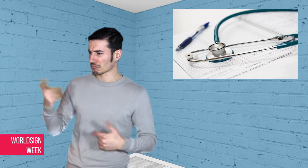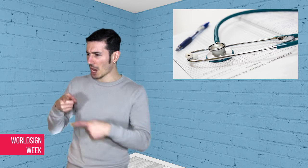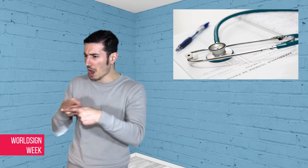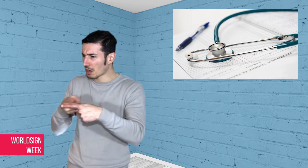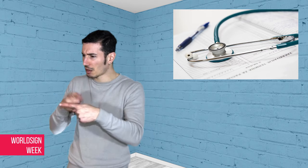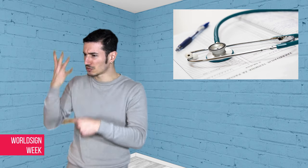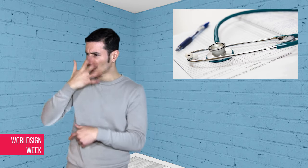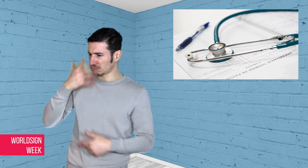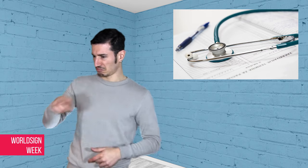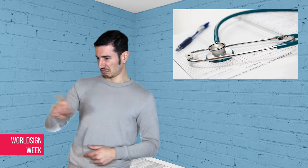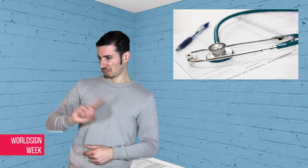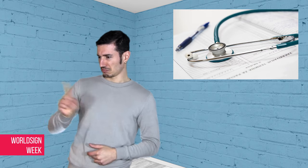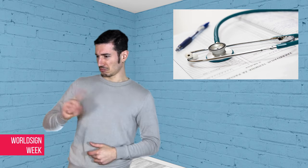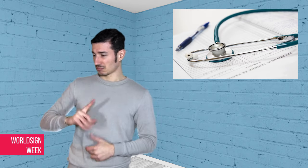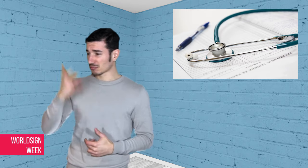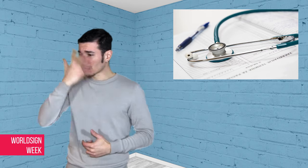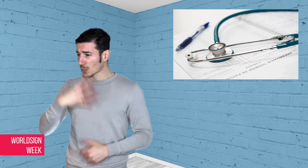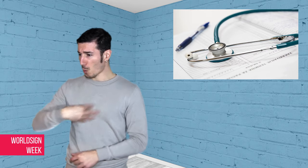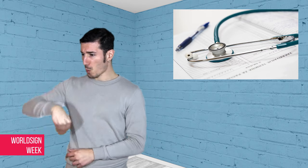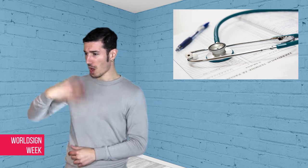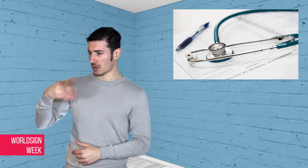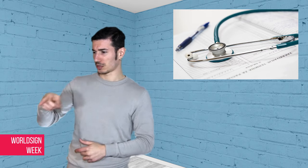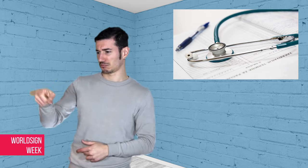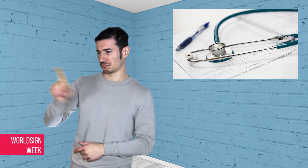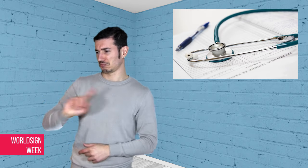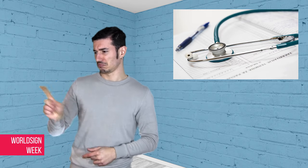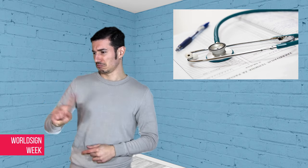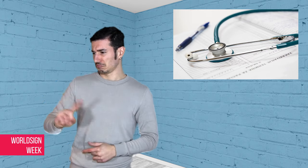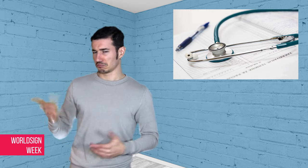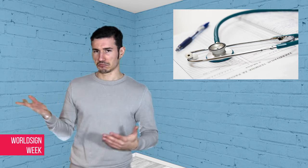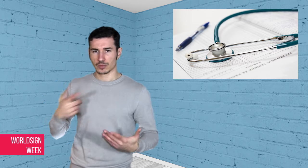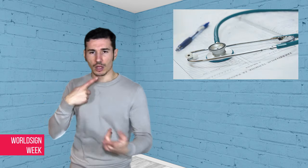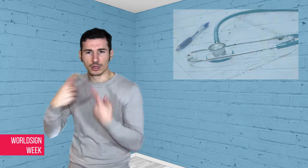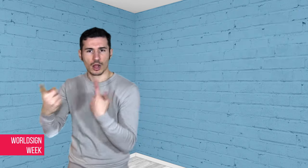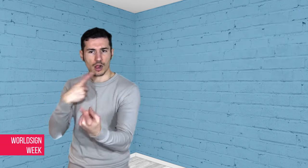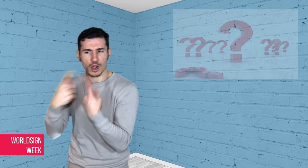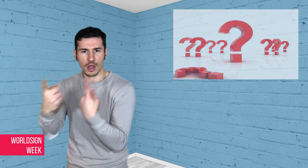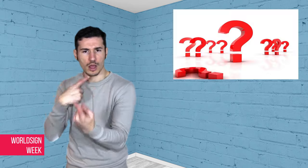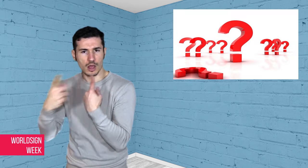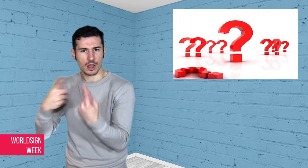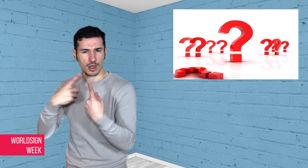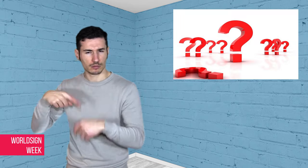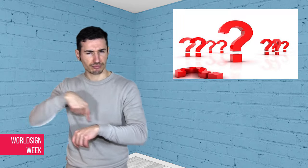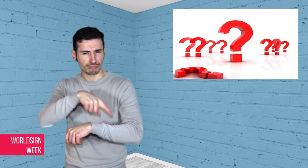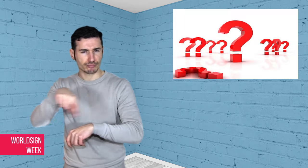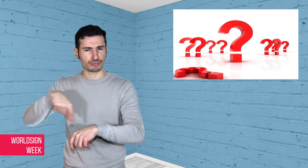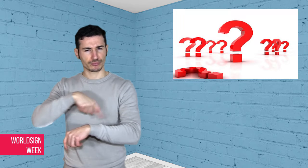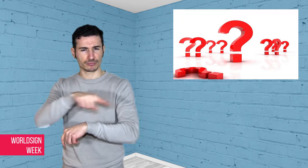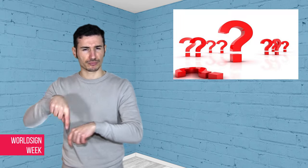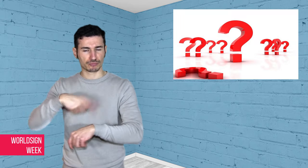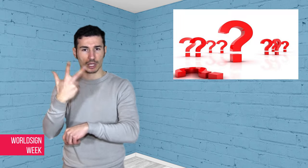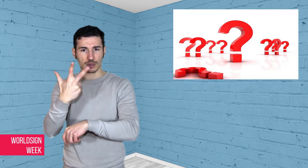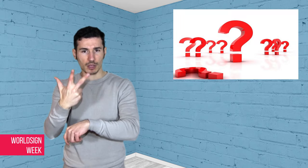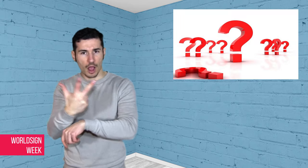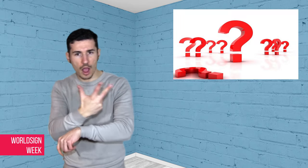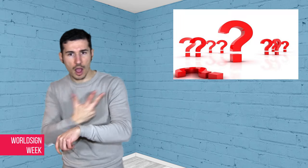born, and made comments such as “you do not look English…you are white”.